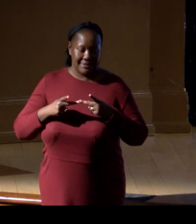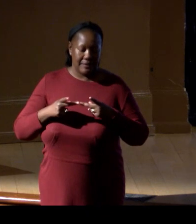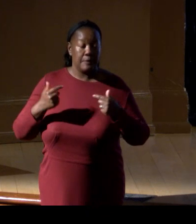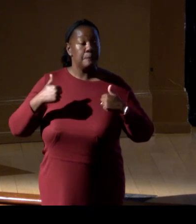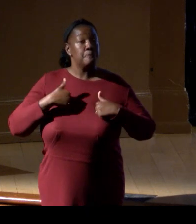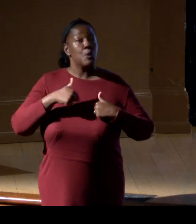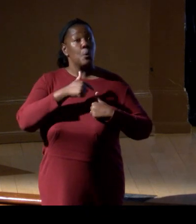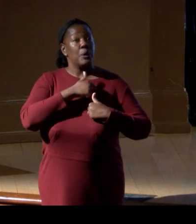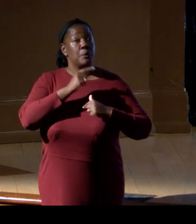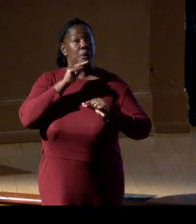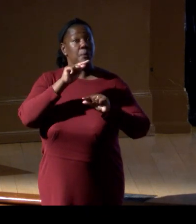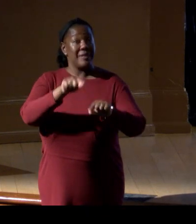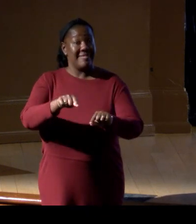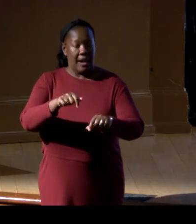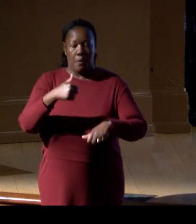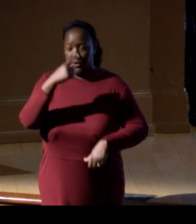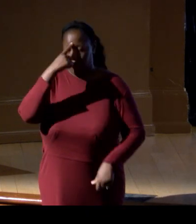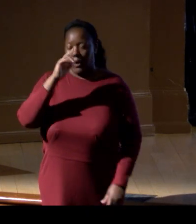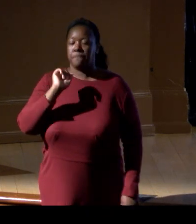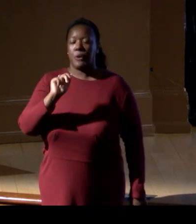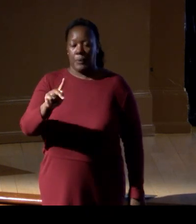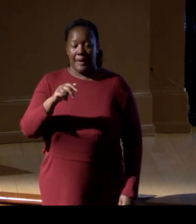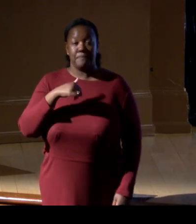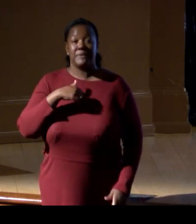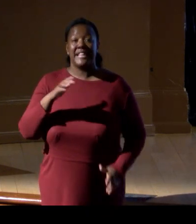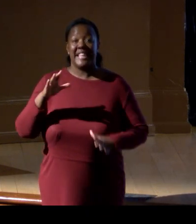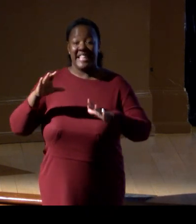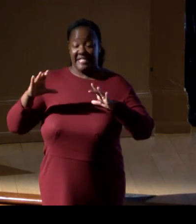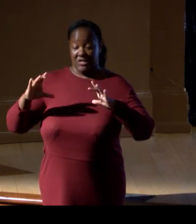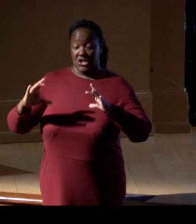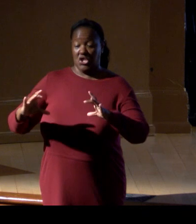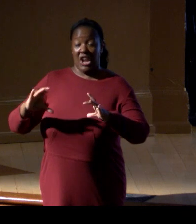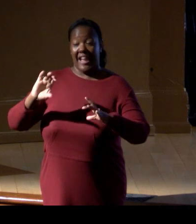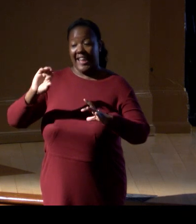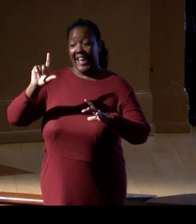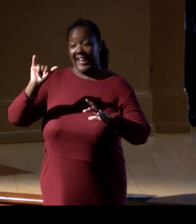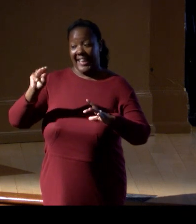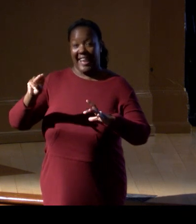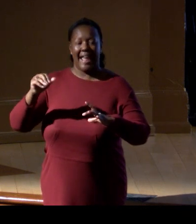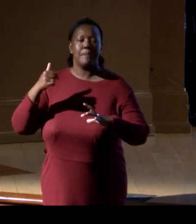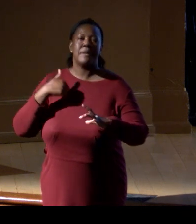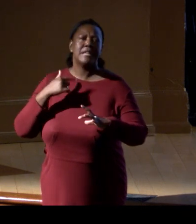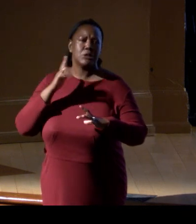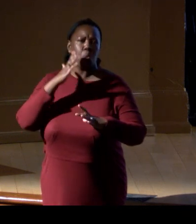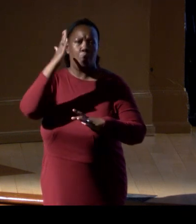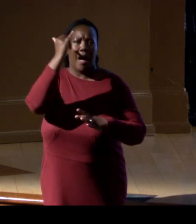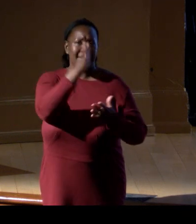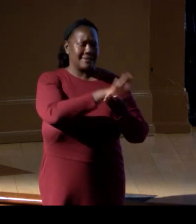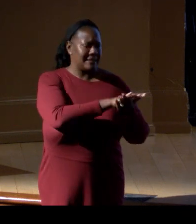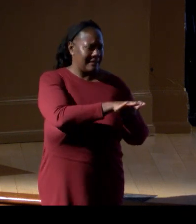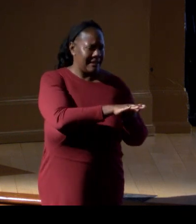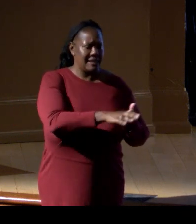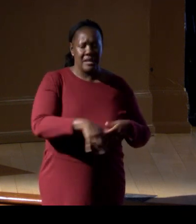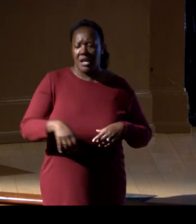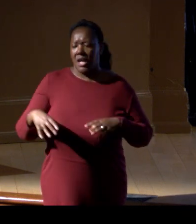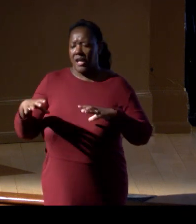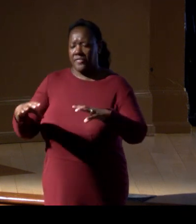"Well, the giant clams are probably the reason "why this lagoon is so clean," 'cause so many giant clams, they filter the water, they clean it from bacteria,